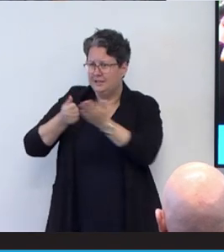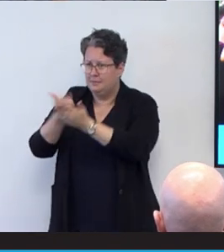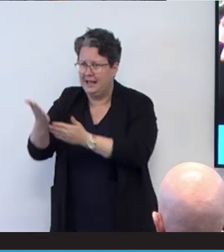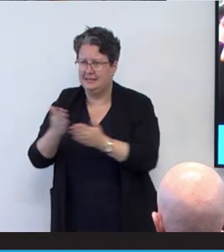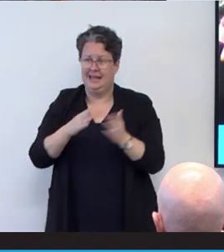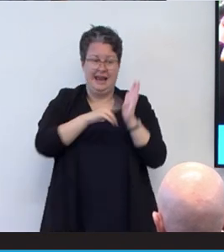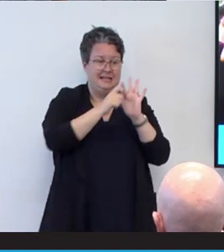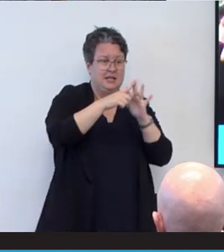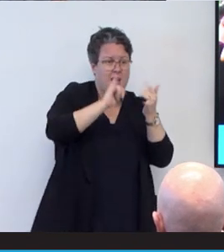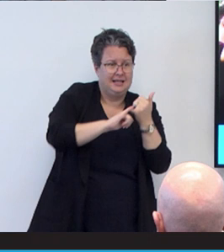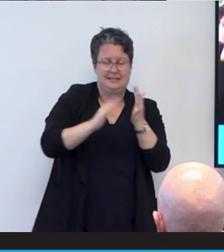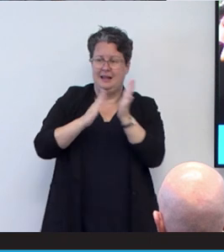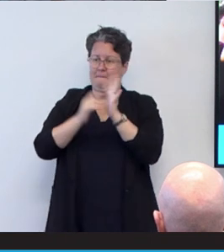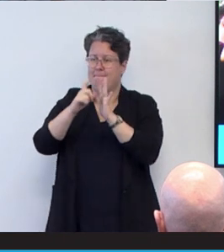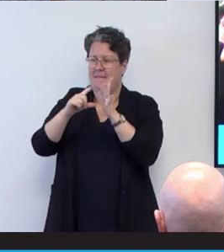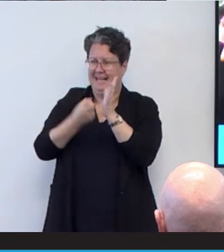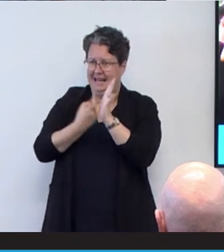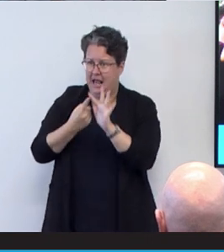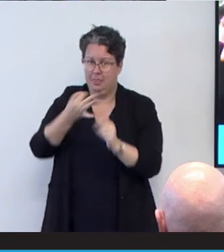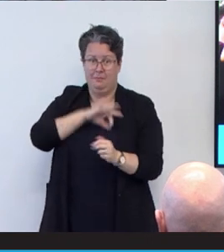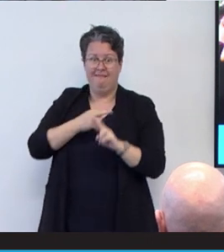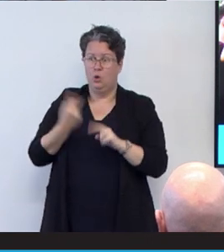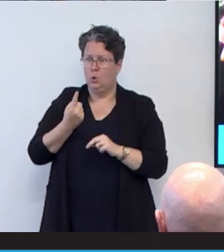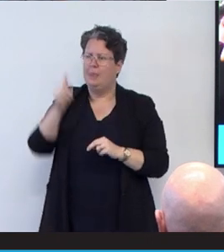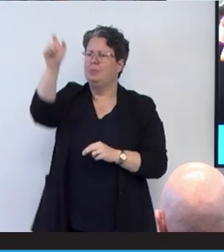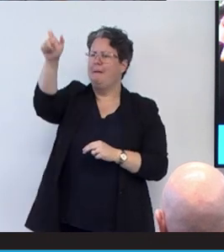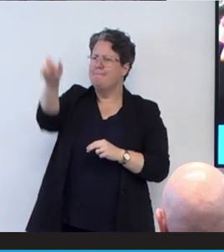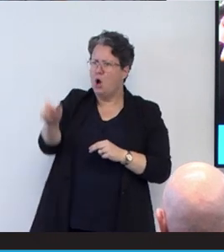It's supposed to benefit a person. And if we're not achieving that,